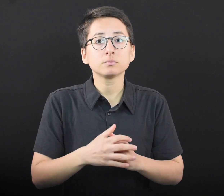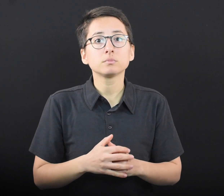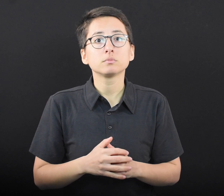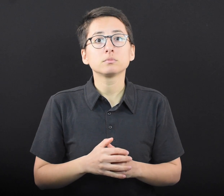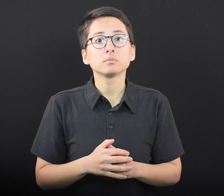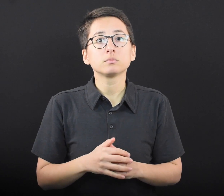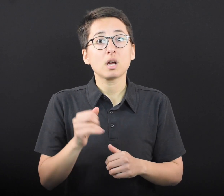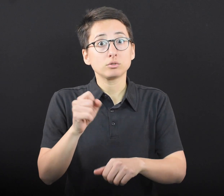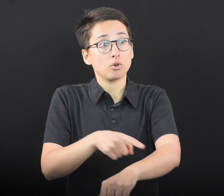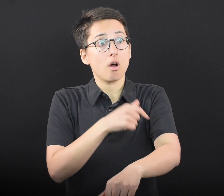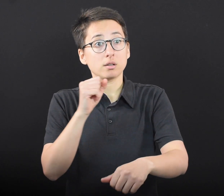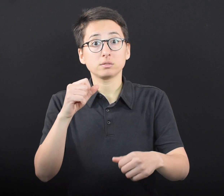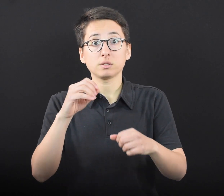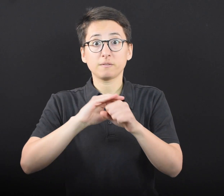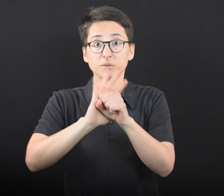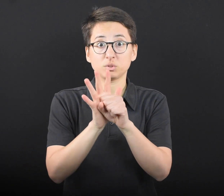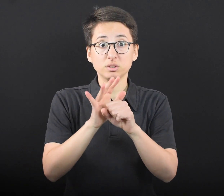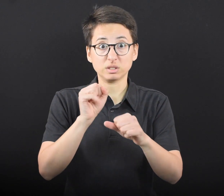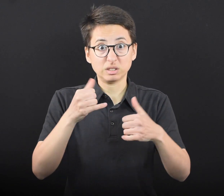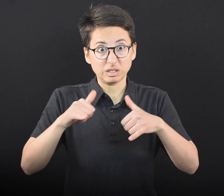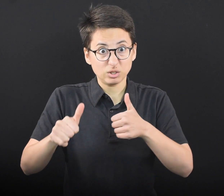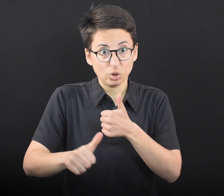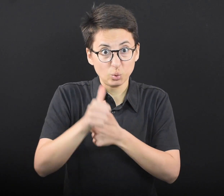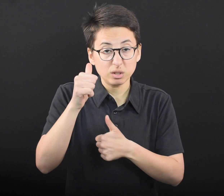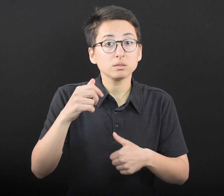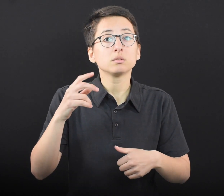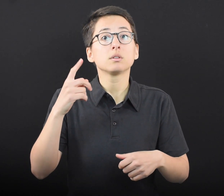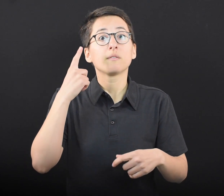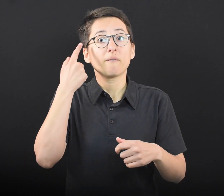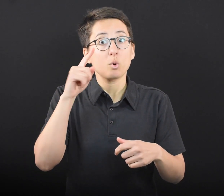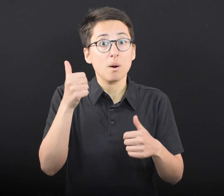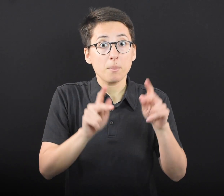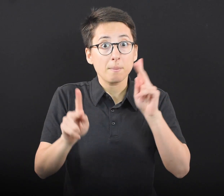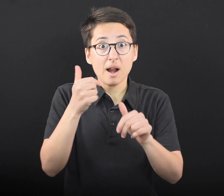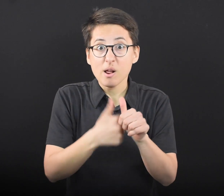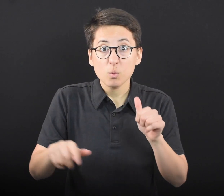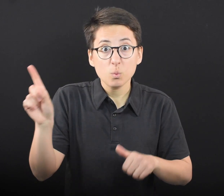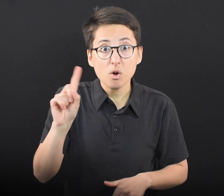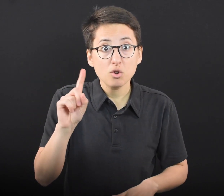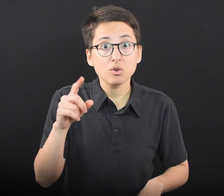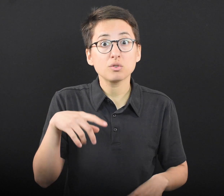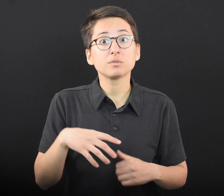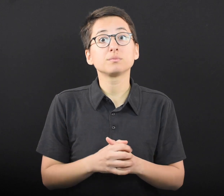So long as the virus remains a threat to people anywhere it is a threat to people everywhere.